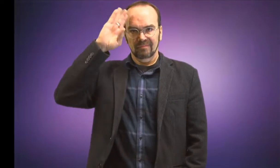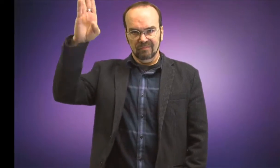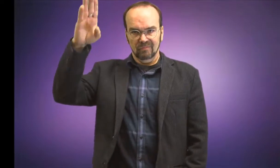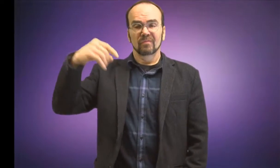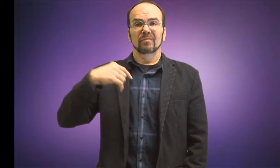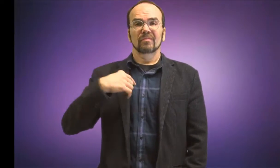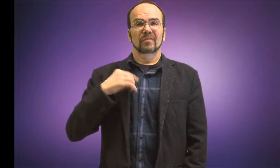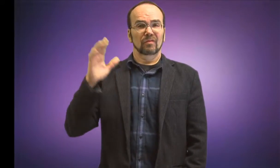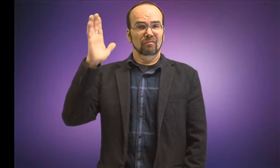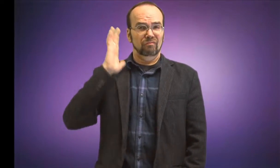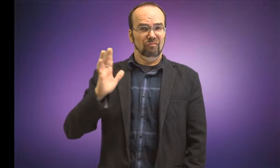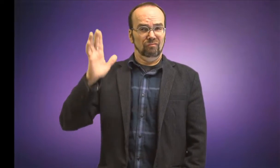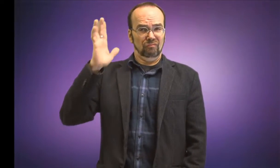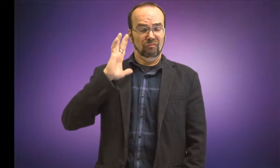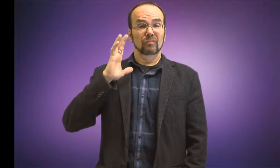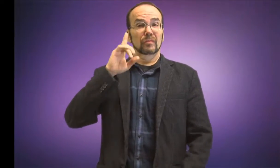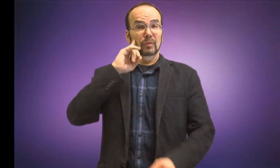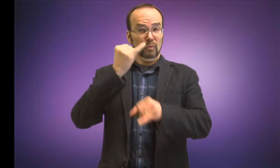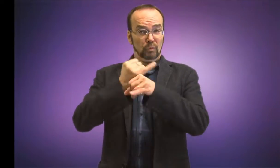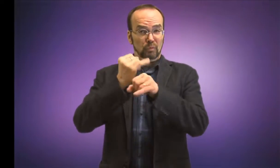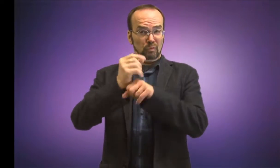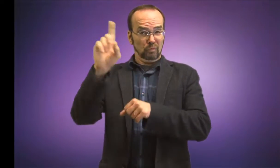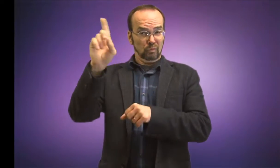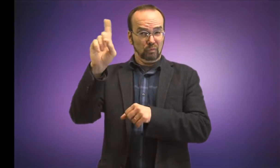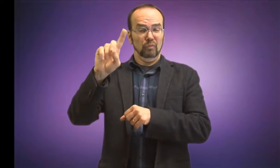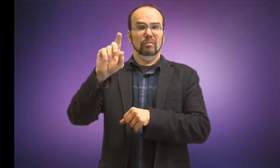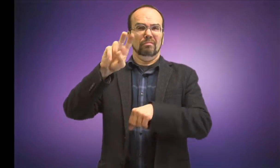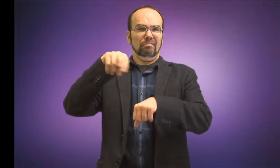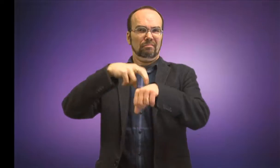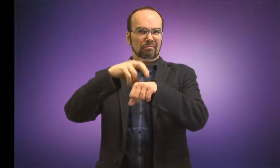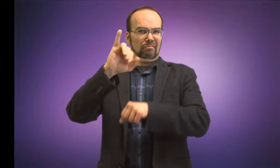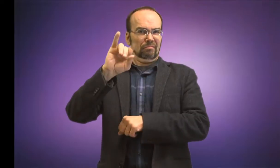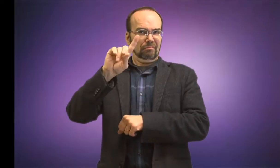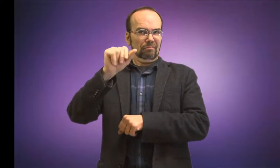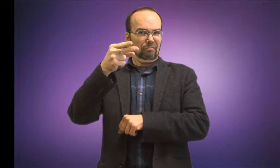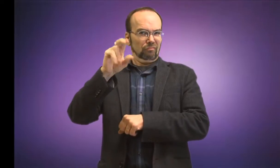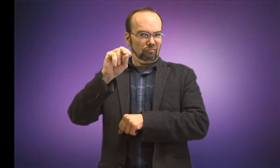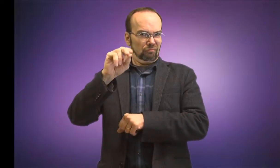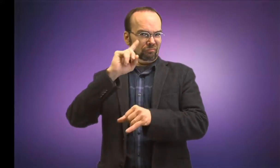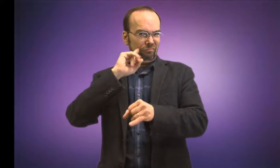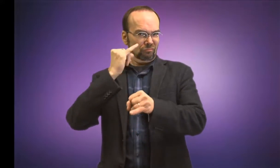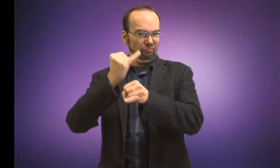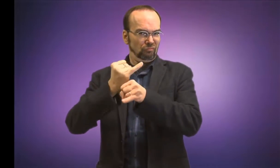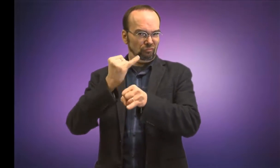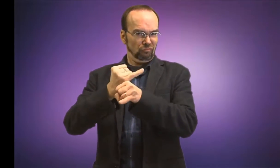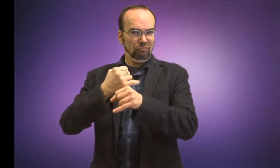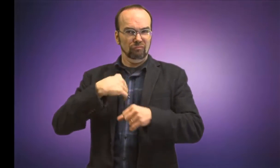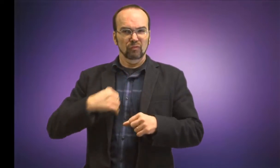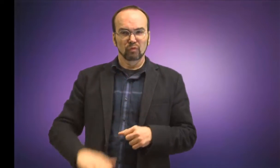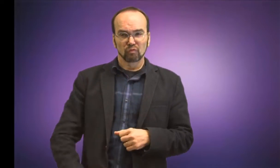Hello! I used to attend Idaho School for the Deaf.